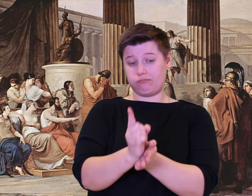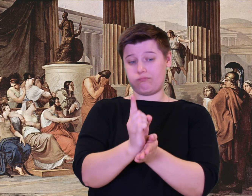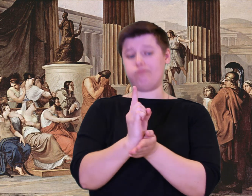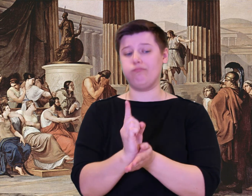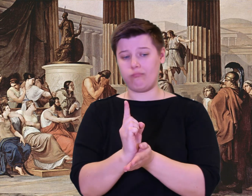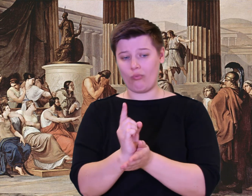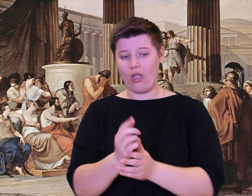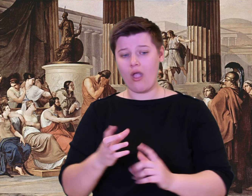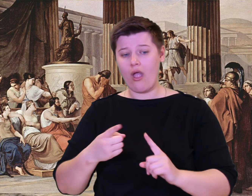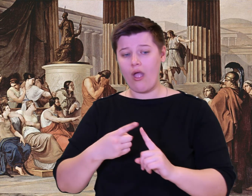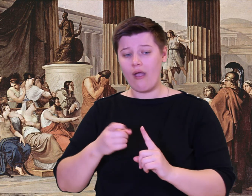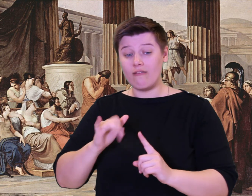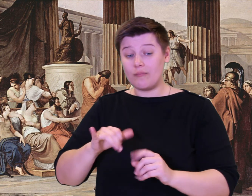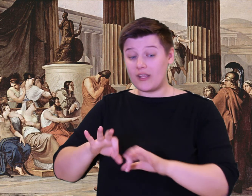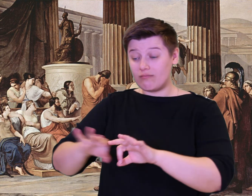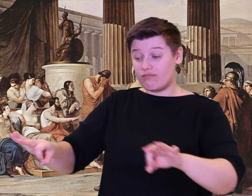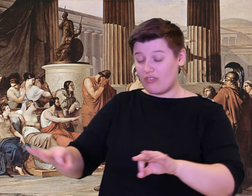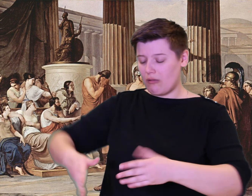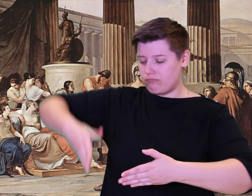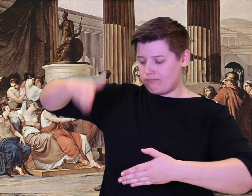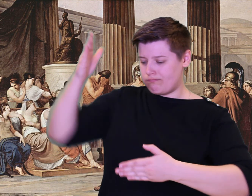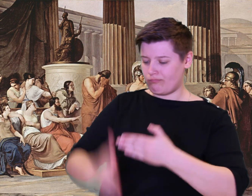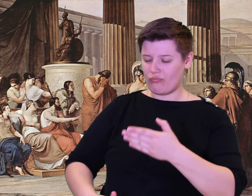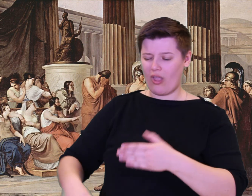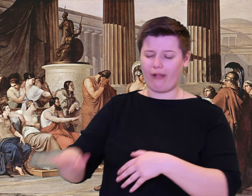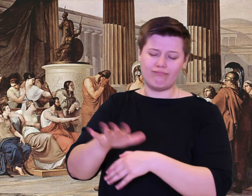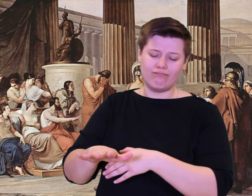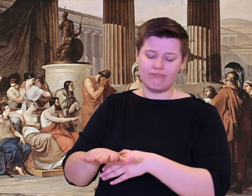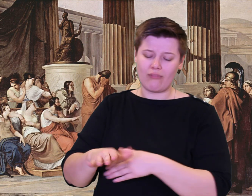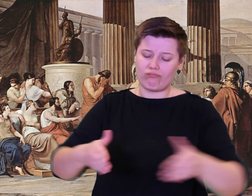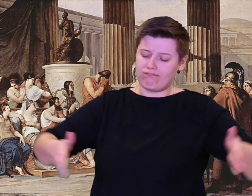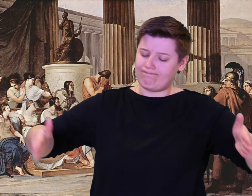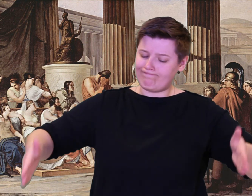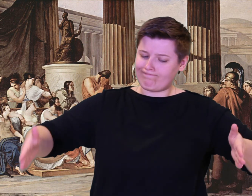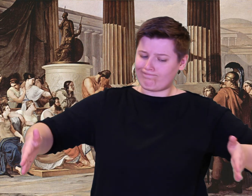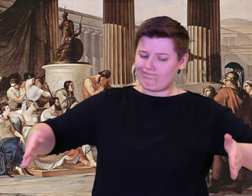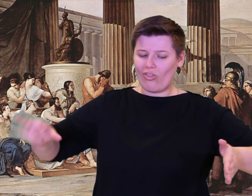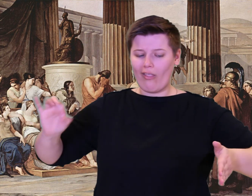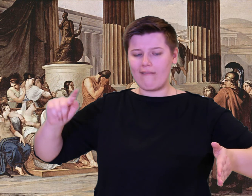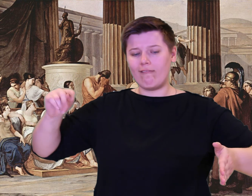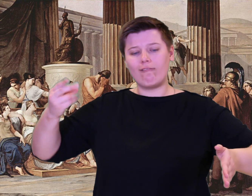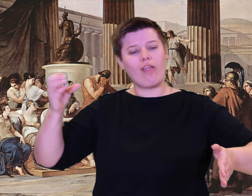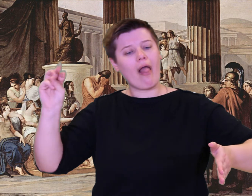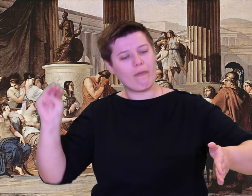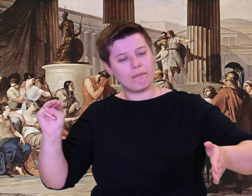It was so massive that it looked to us like a ship's mast.